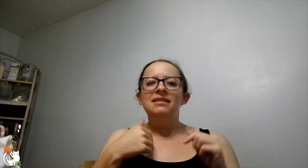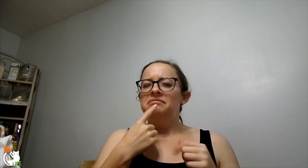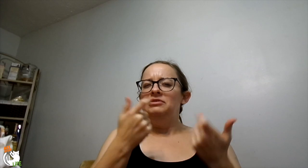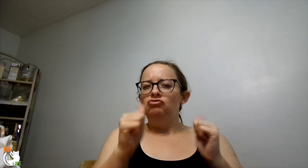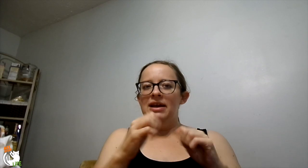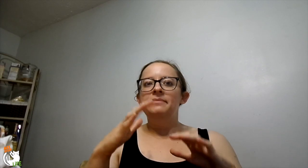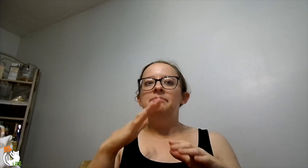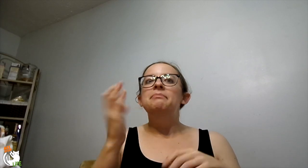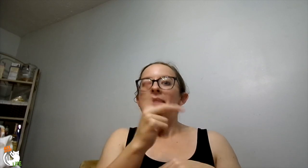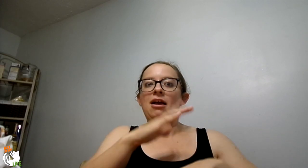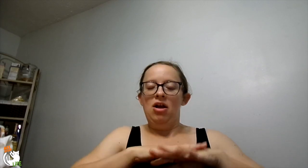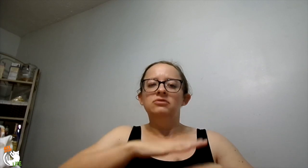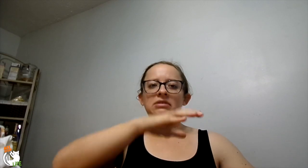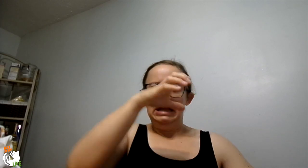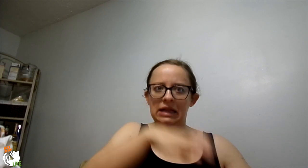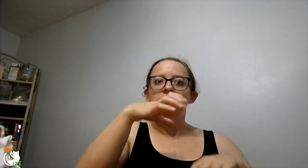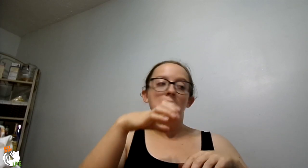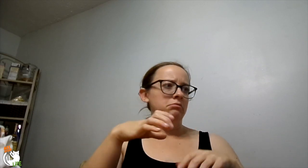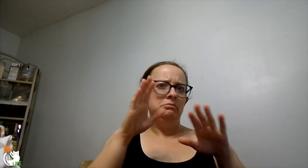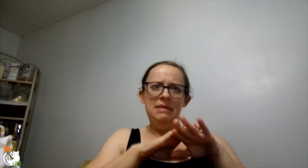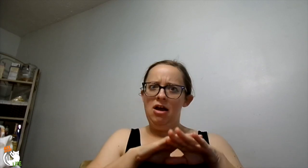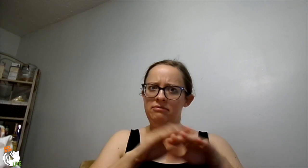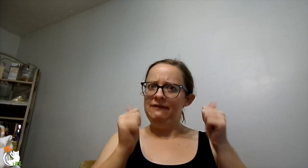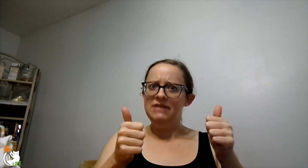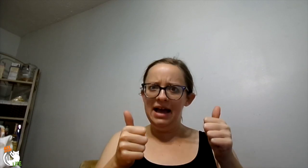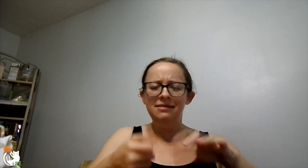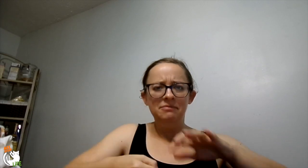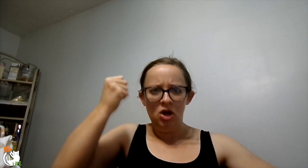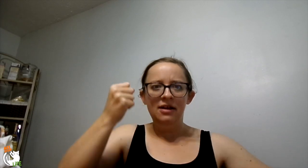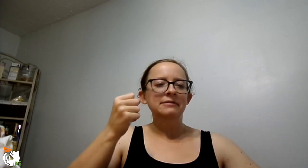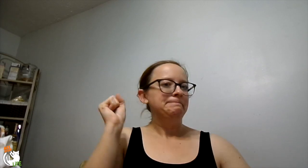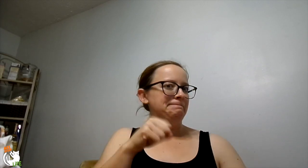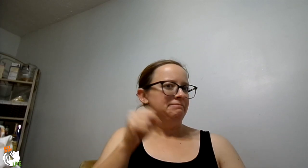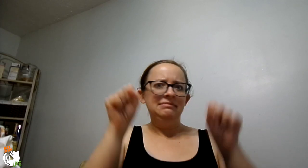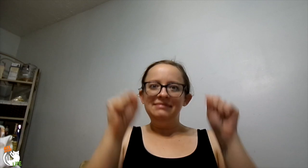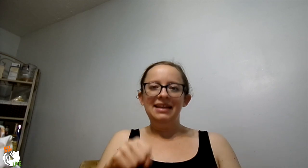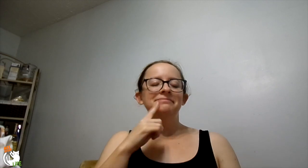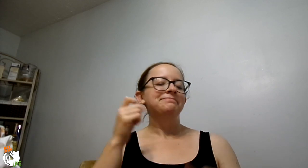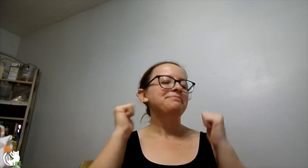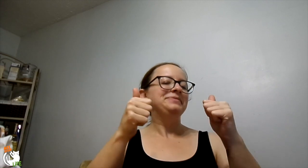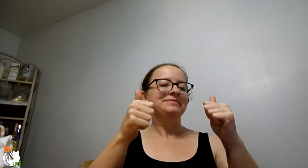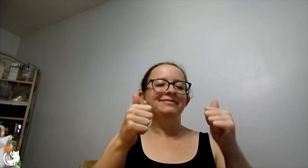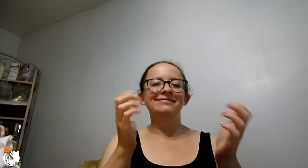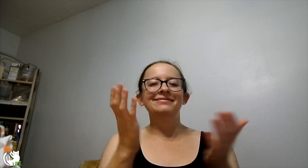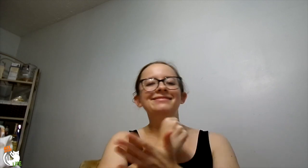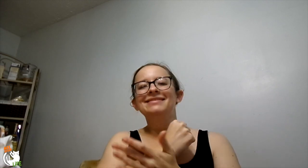But then I tried to put the tray back on and it's fine. Then I pulled it off again and I was like, yep I can do it.